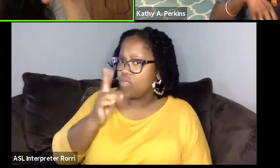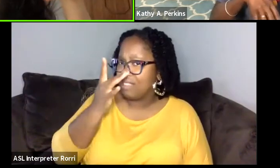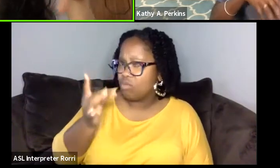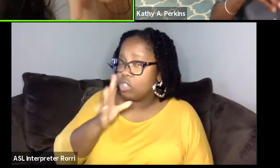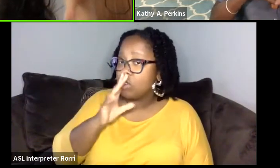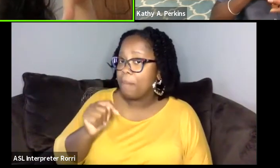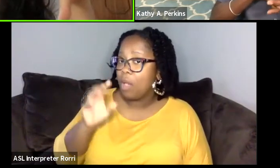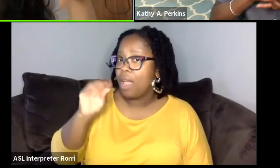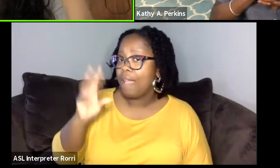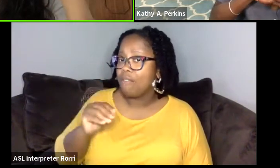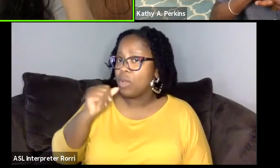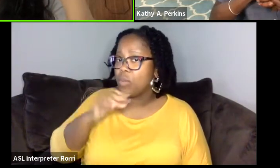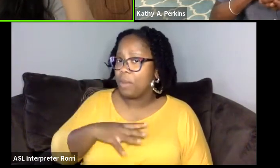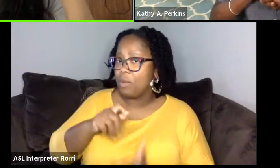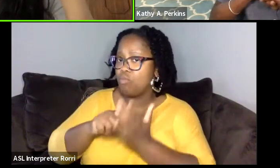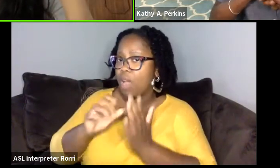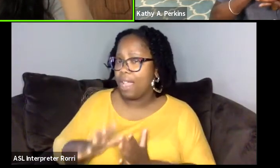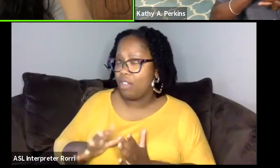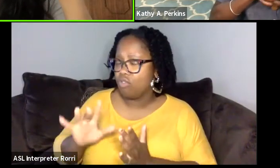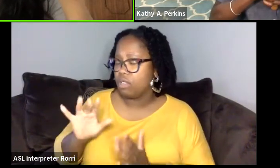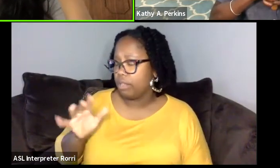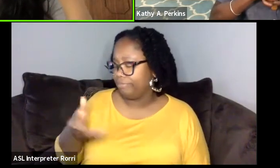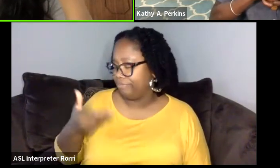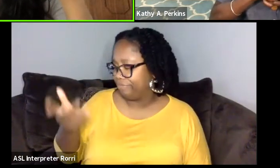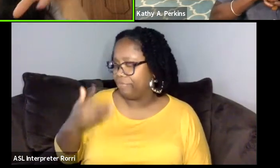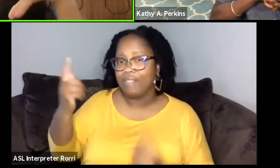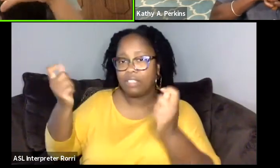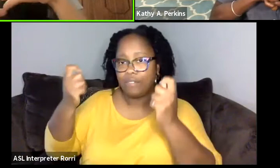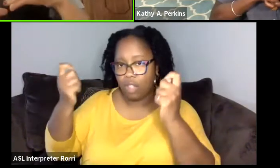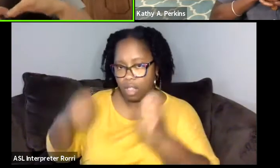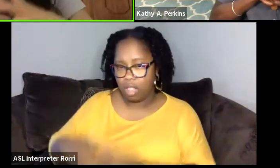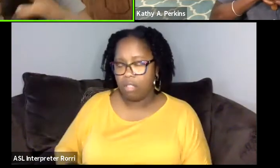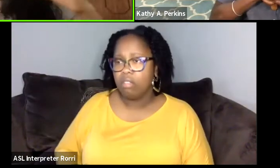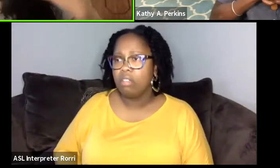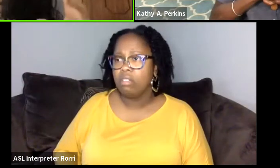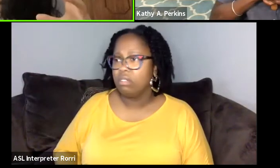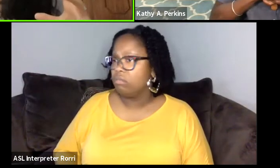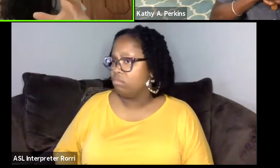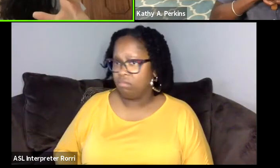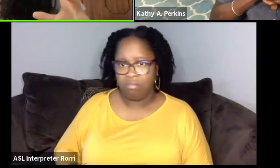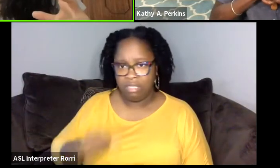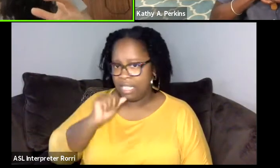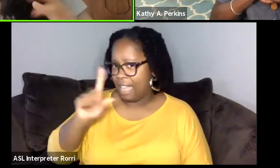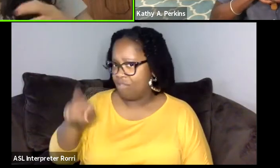your African women writers festival, that it was not just playwrights.